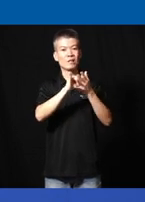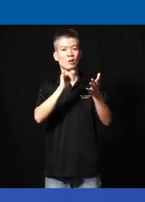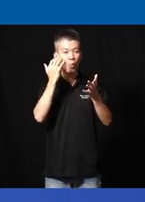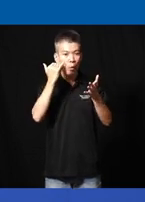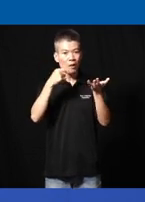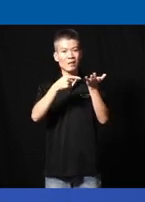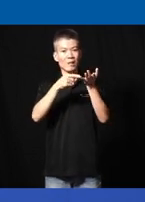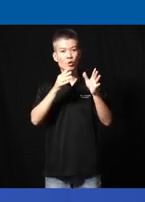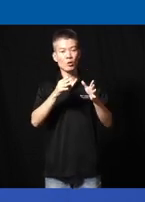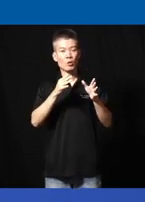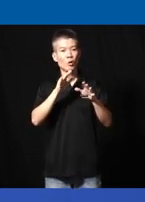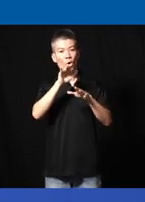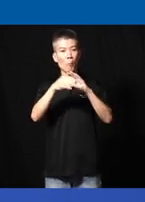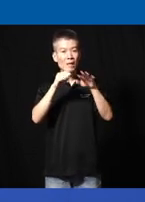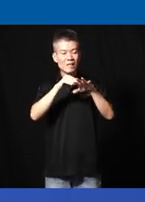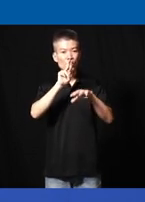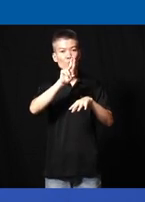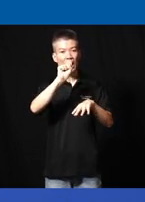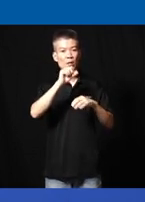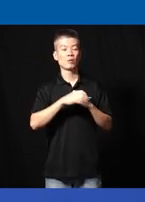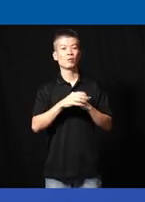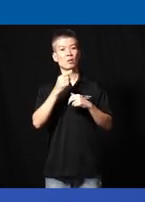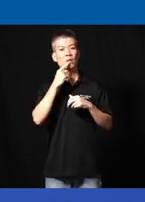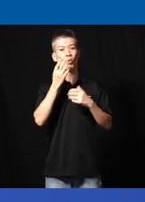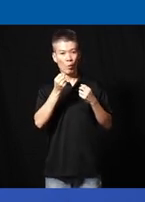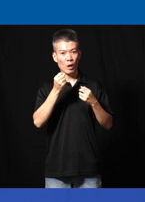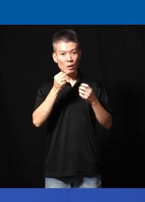technician is they're all based in us and they say that well if you want to fix it you have